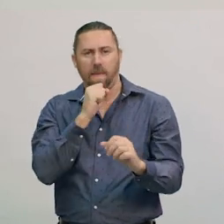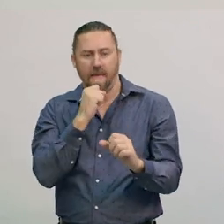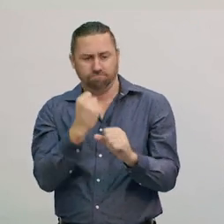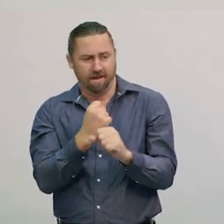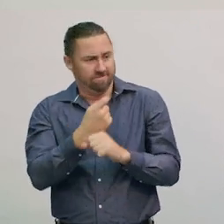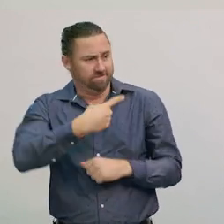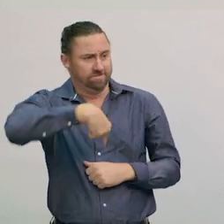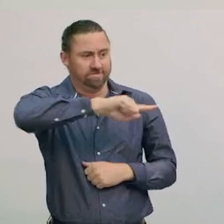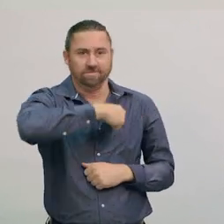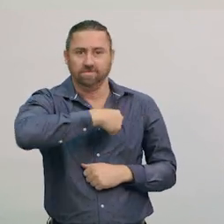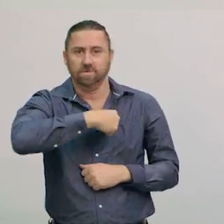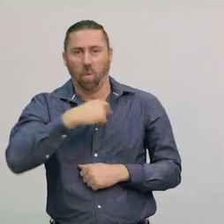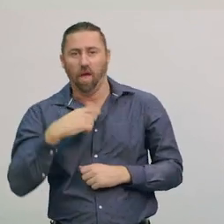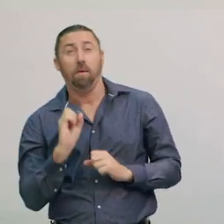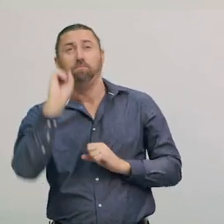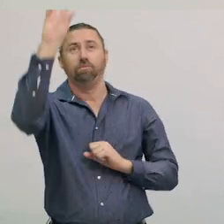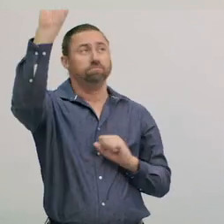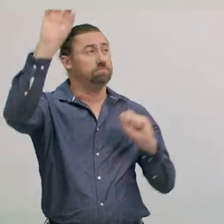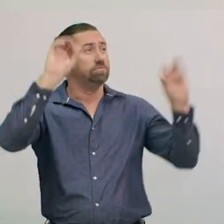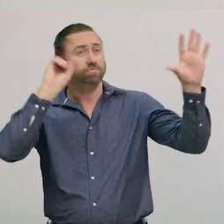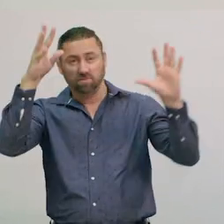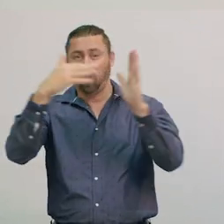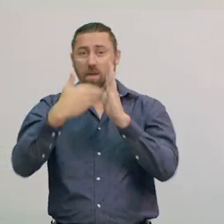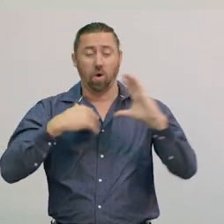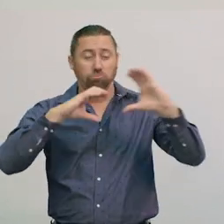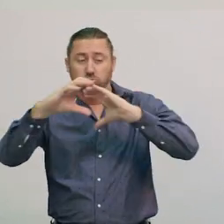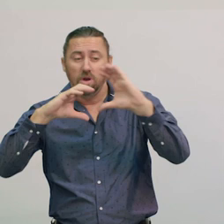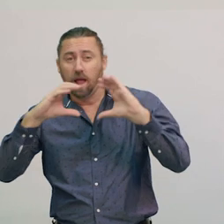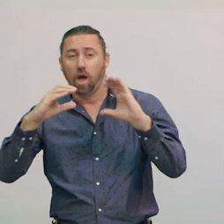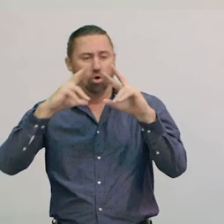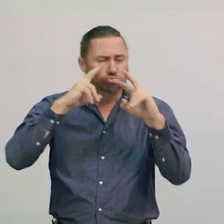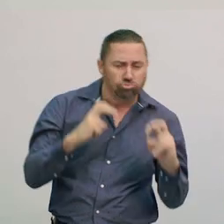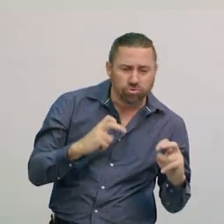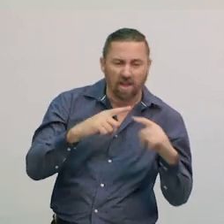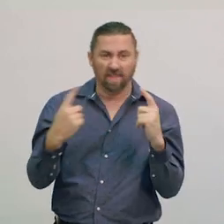and are used to help us with communication and research here on Earth.